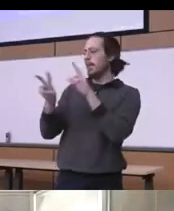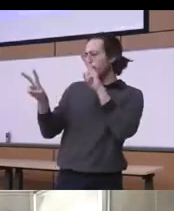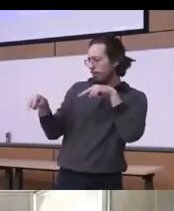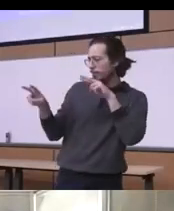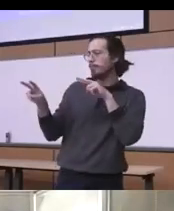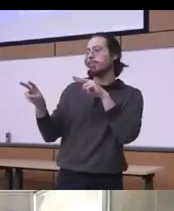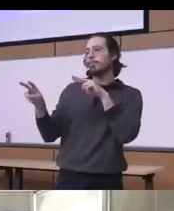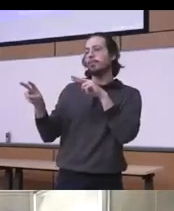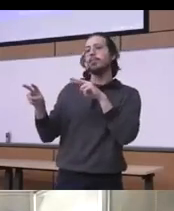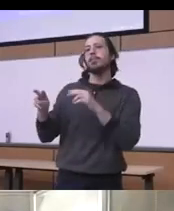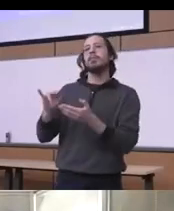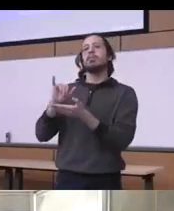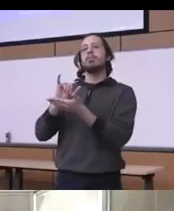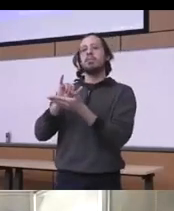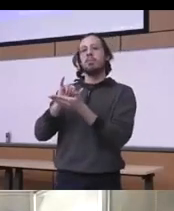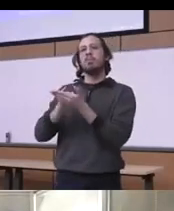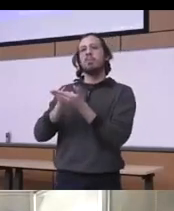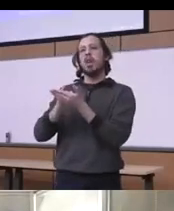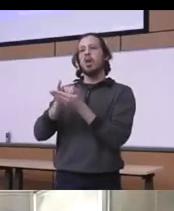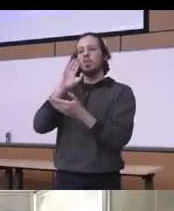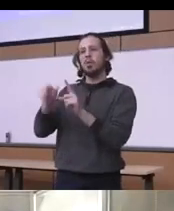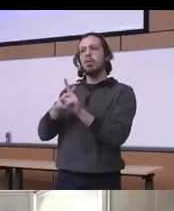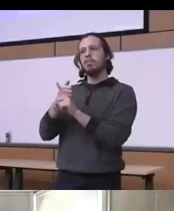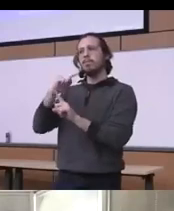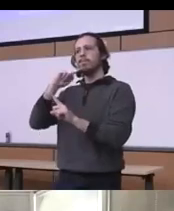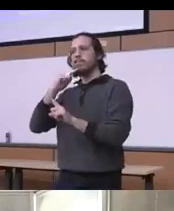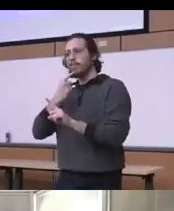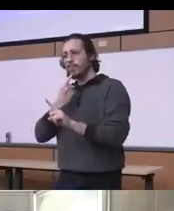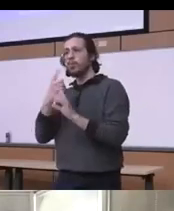it comes to the substance use within really the black image within the people of color